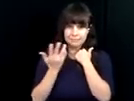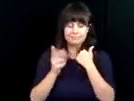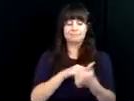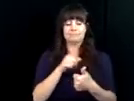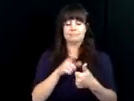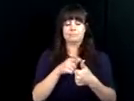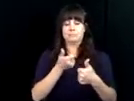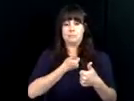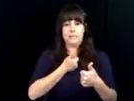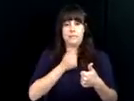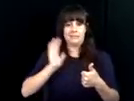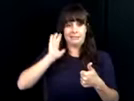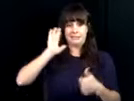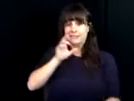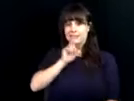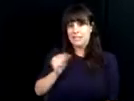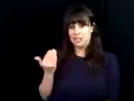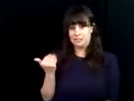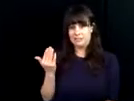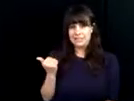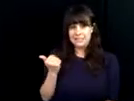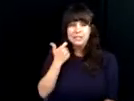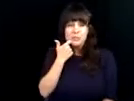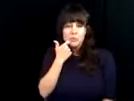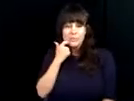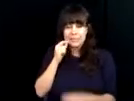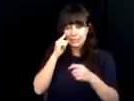our vocational rehabilitation program. This program is near to my